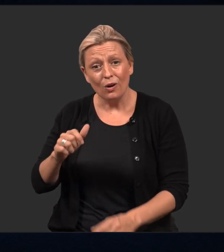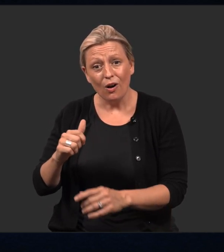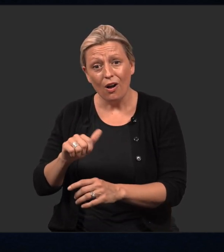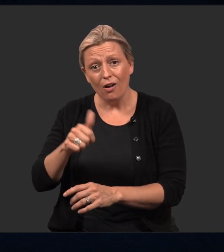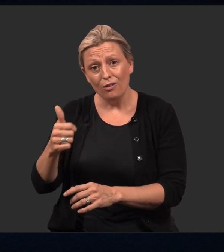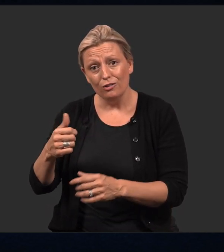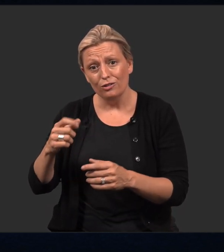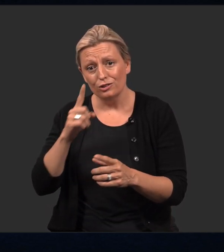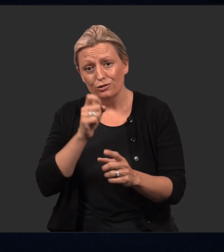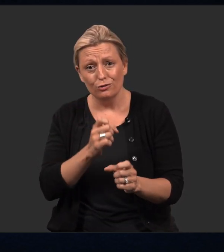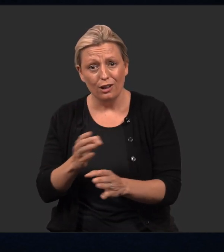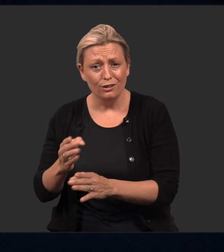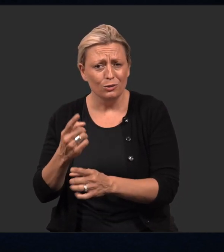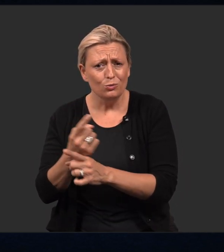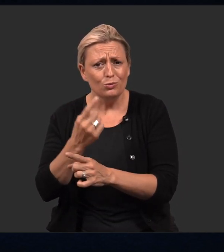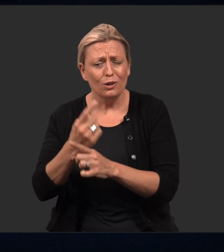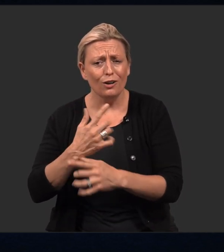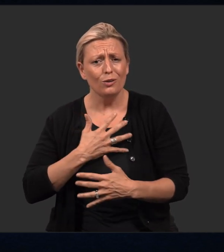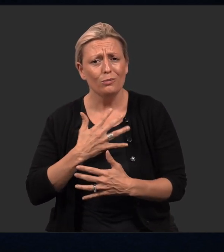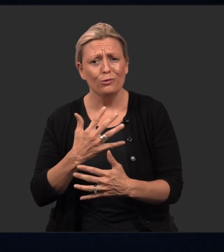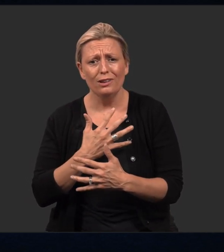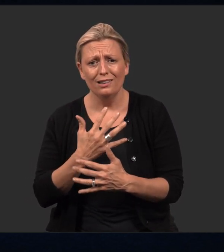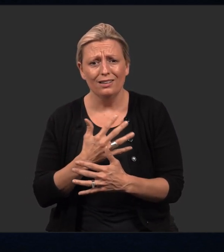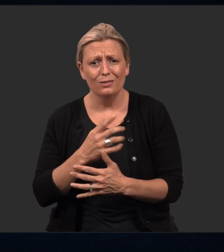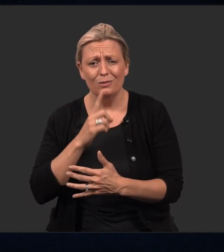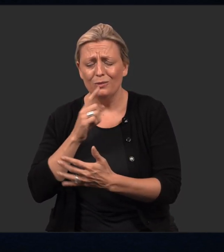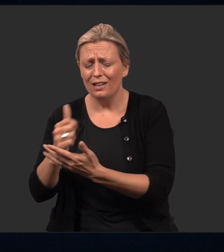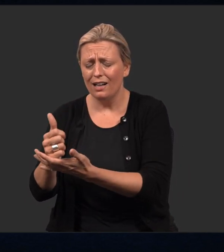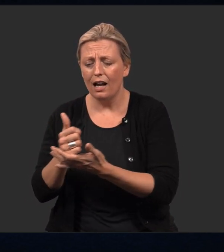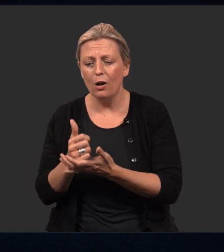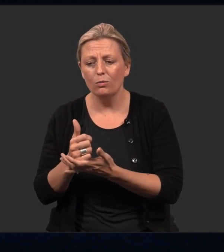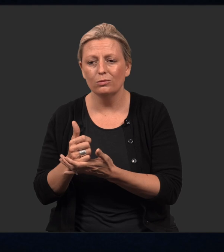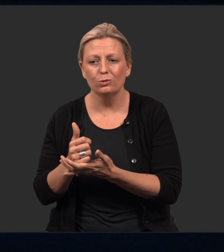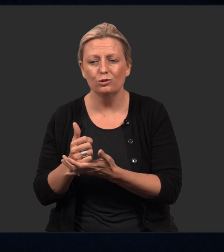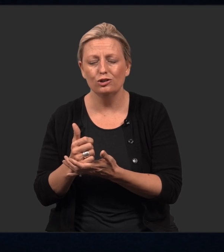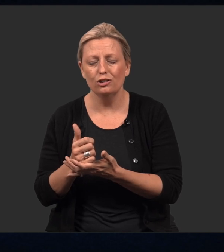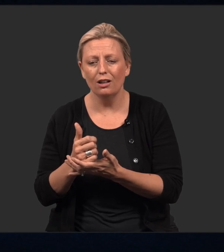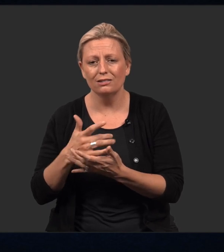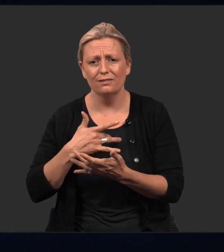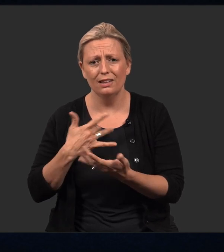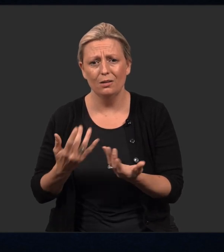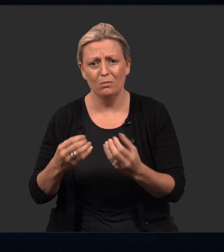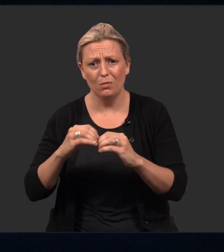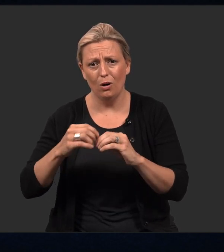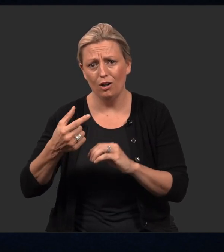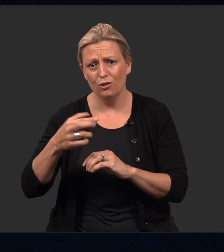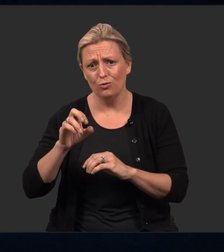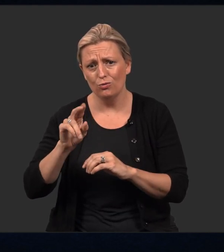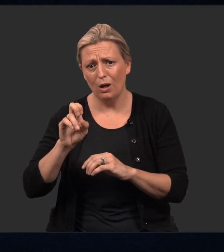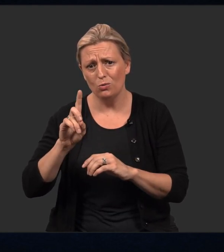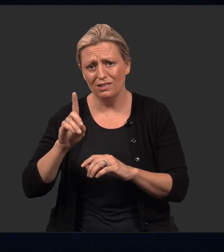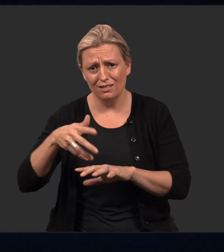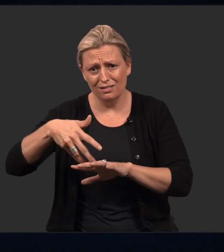The other strategy is using regular breathing just to help you feel more grounded.